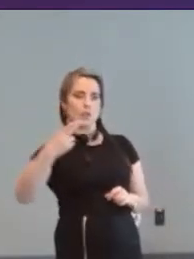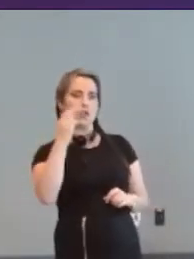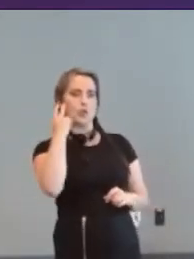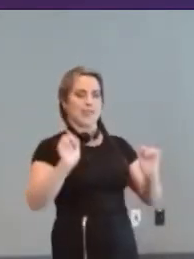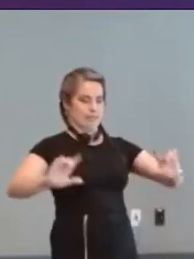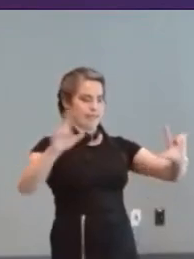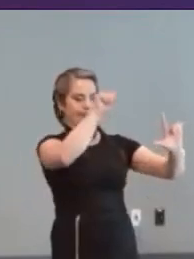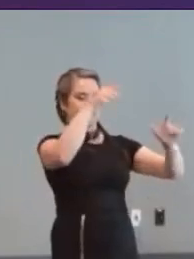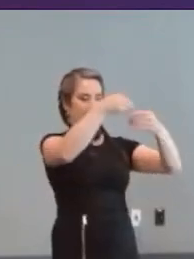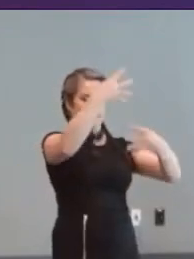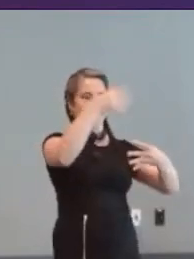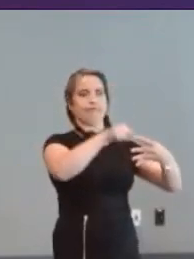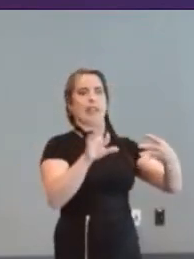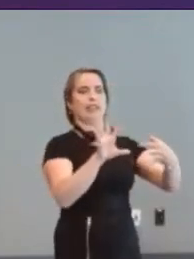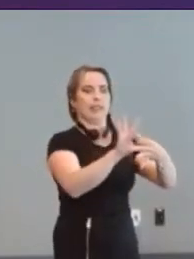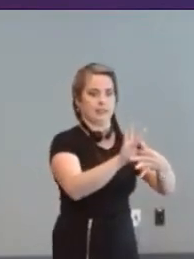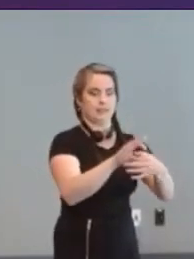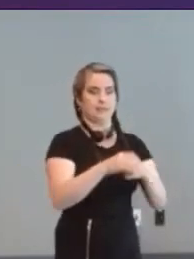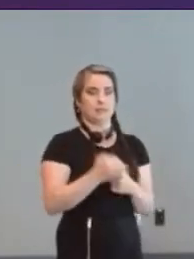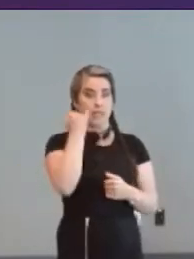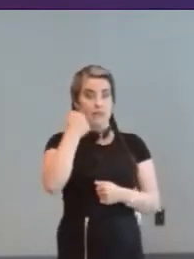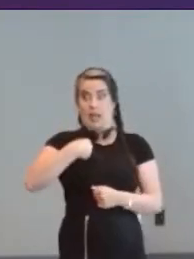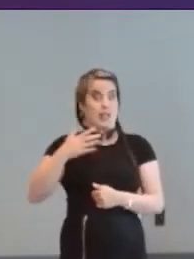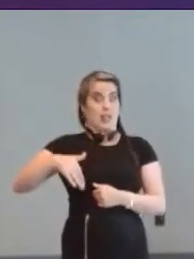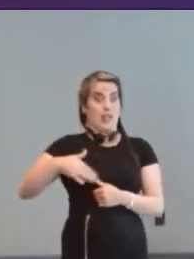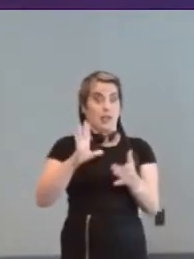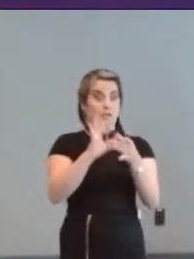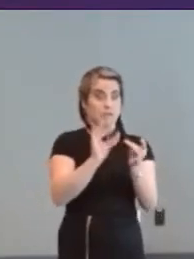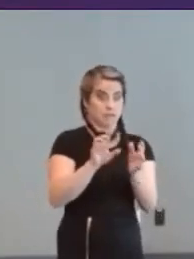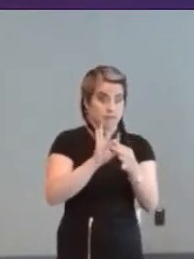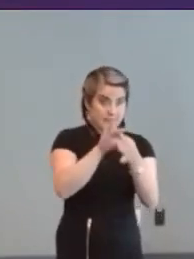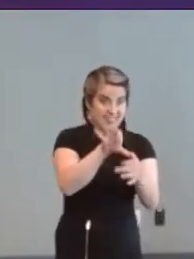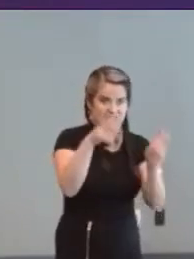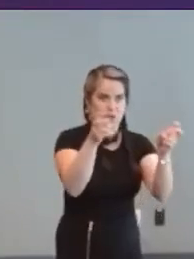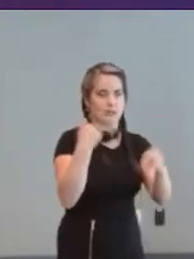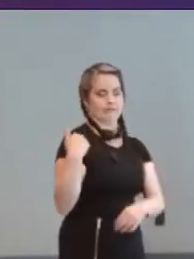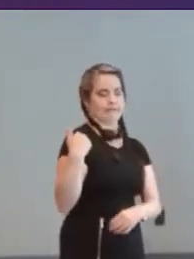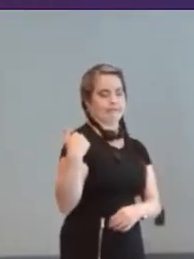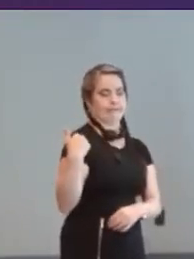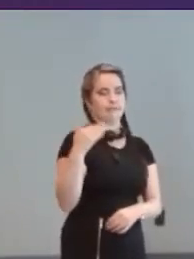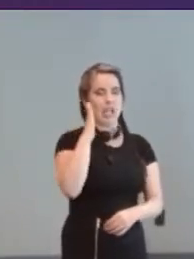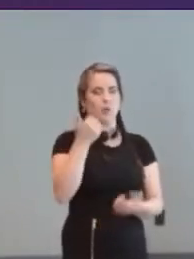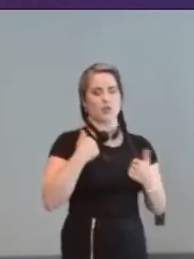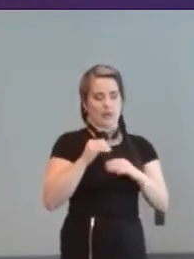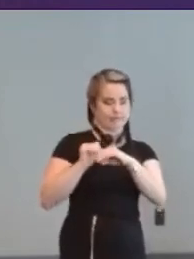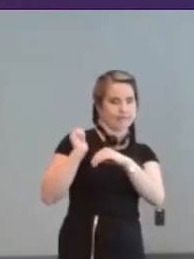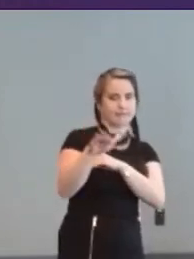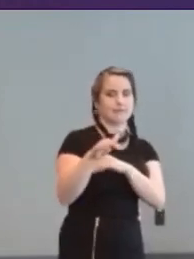and if there's anything I haven't addressed just just nag me and I I'll try and send it. Japan's